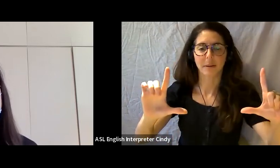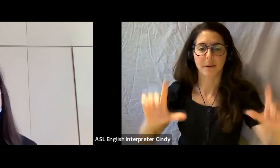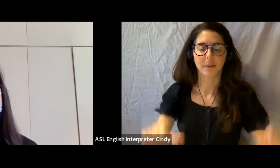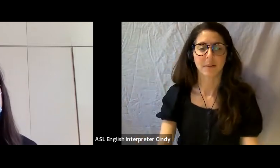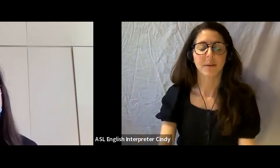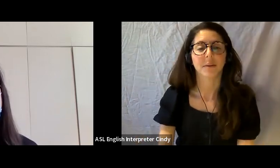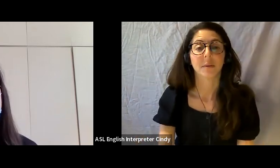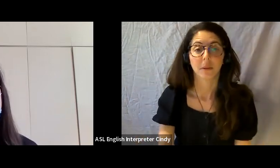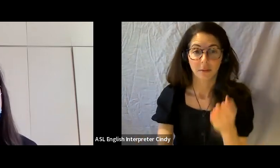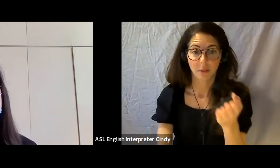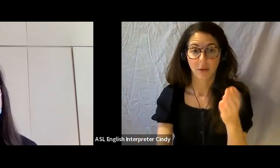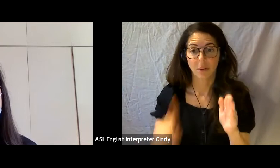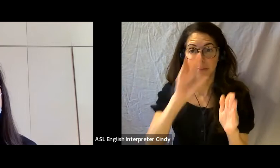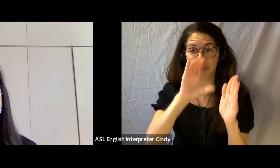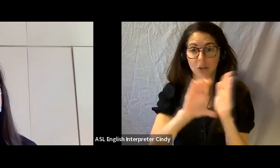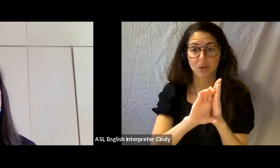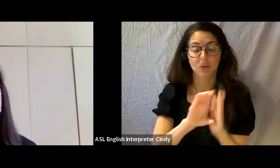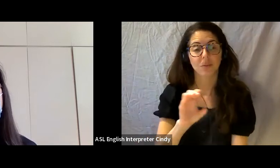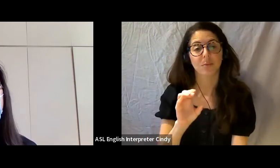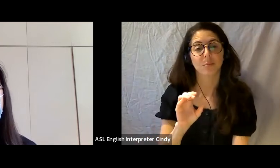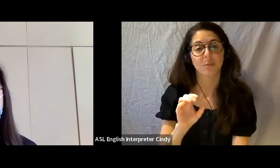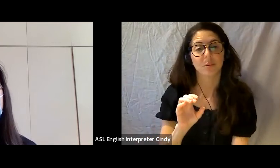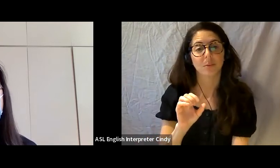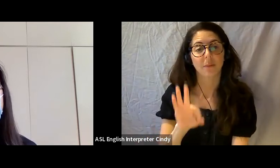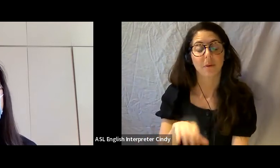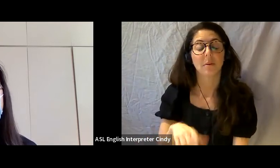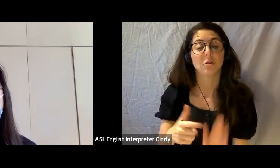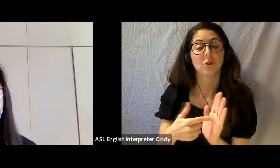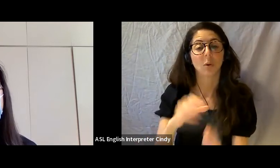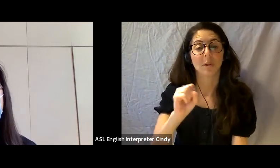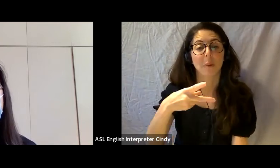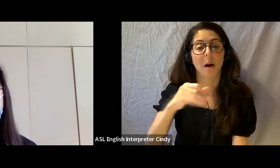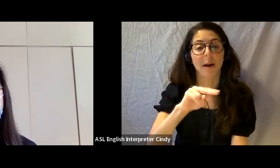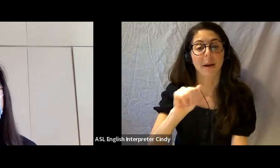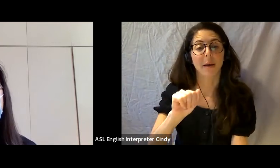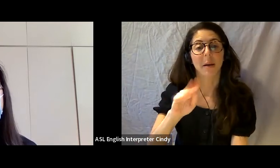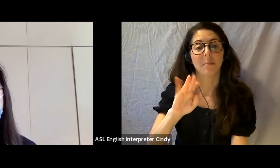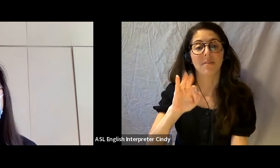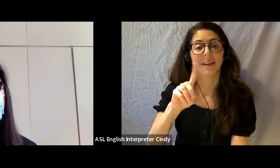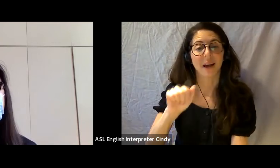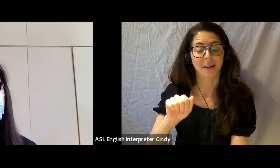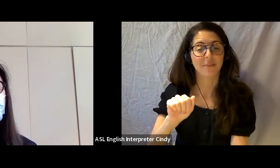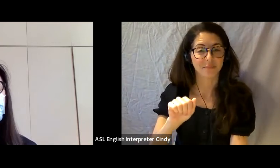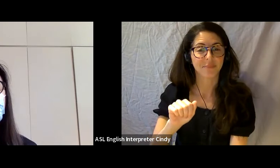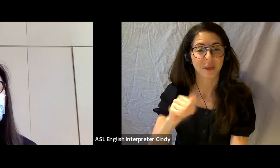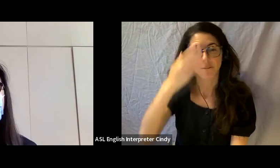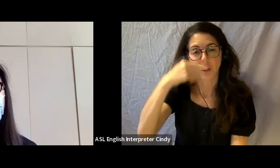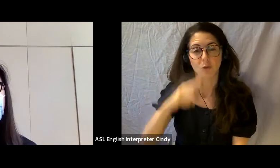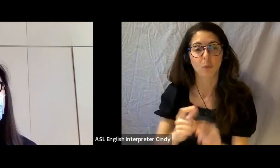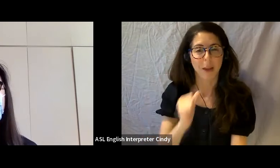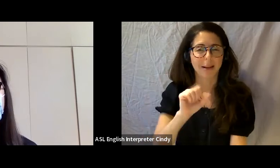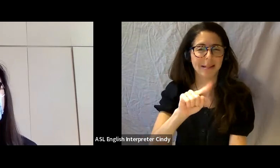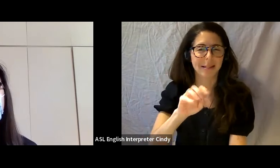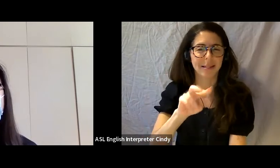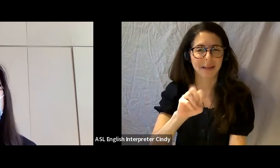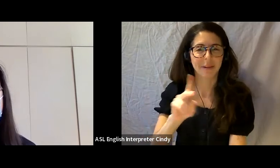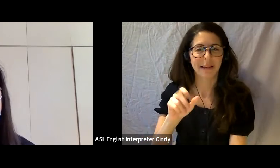And there’s just a photo of the show: Spina Bifida: Front to Back, done by Steve Keen, which we exhibited at the Humber Lakeshore Gallery